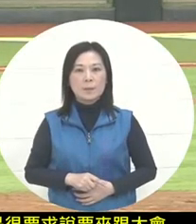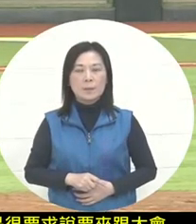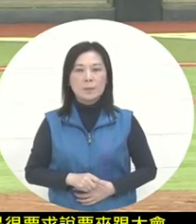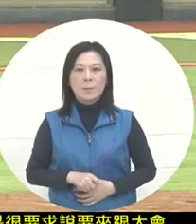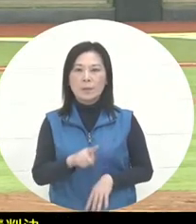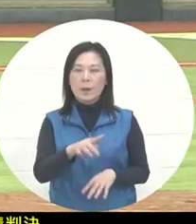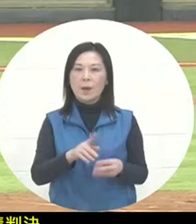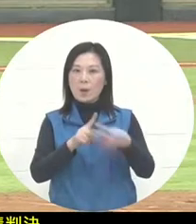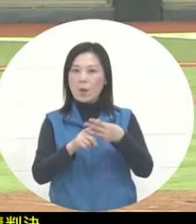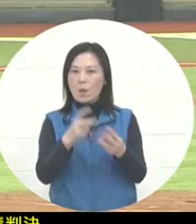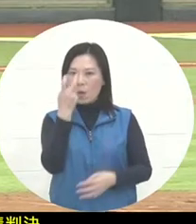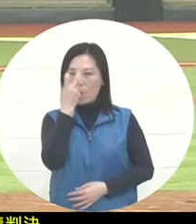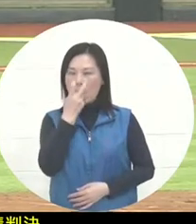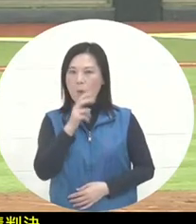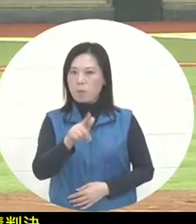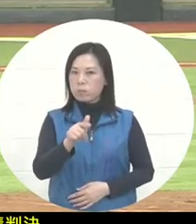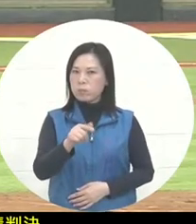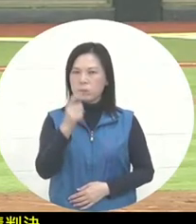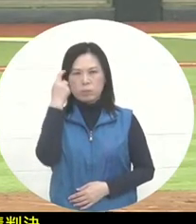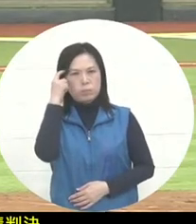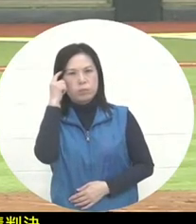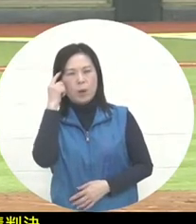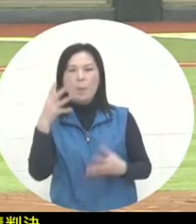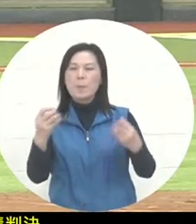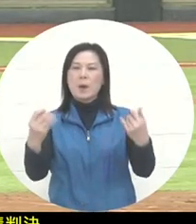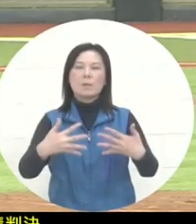Teacher Zhu Zhen, decided that there was no problem. Hey